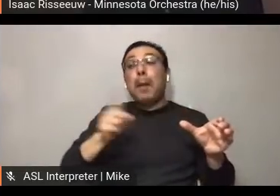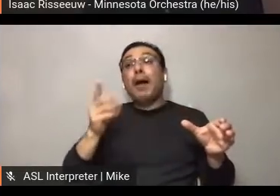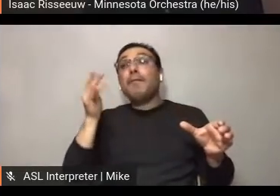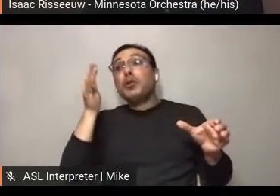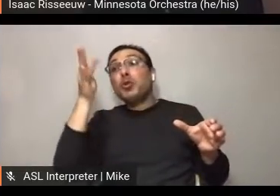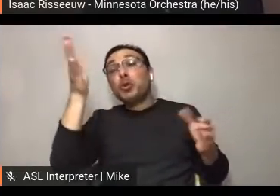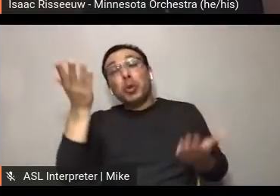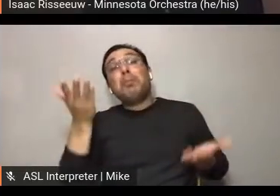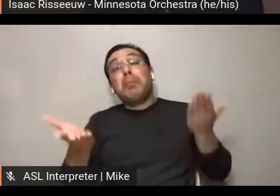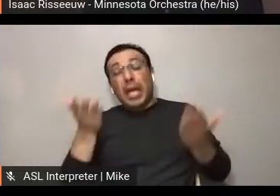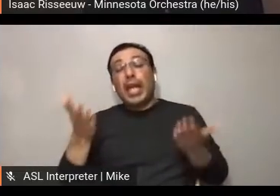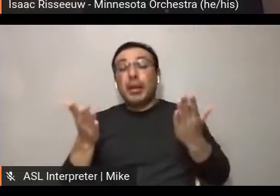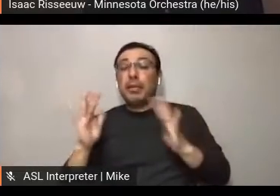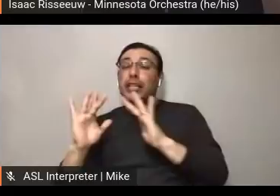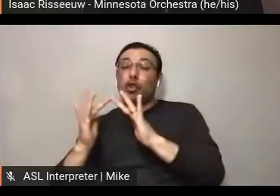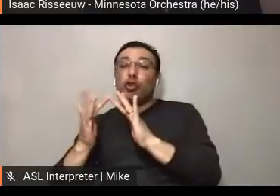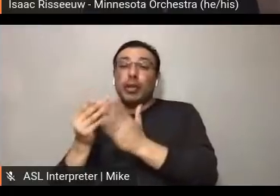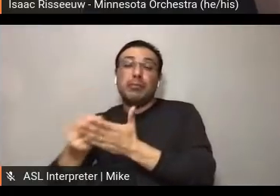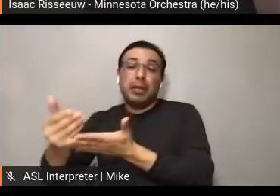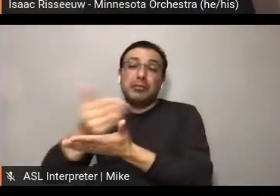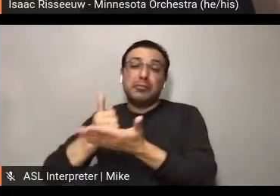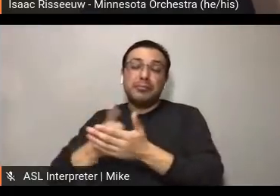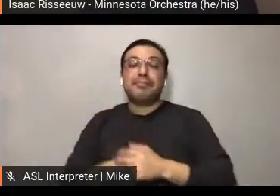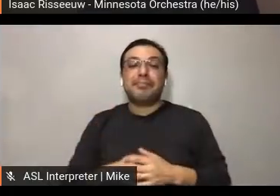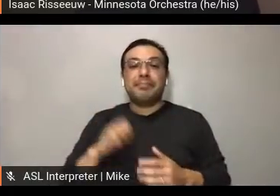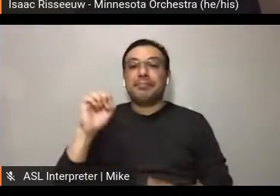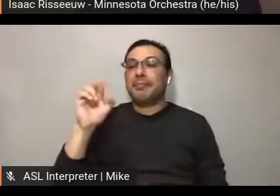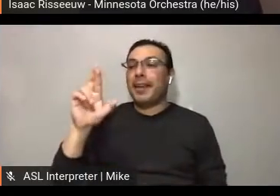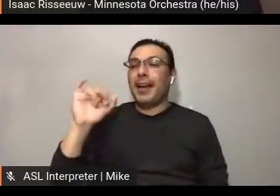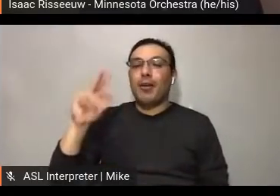I know your organization's done well for fundraising,